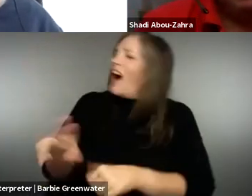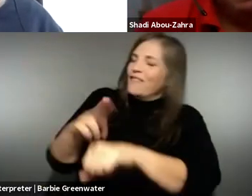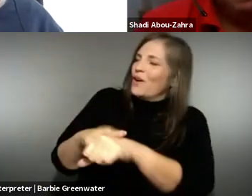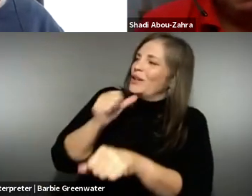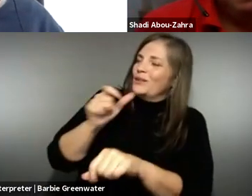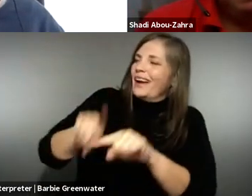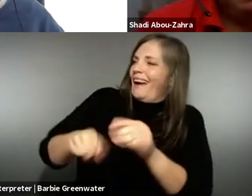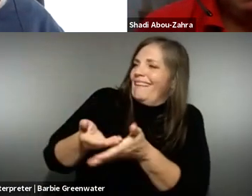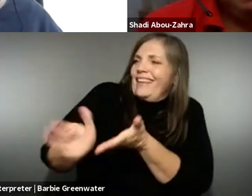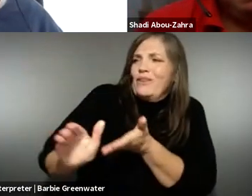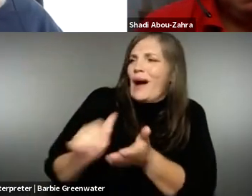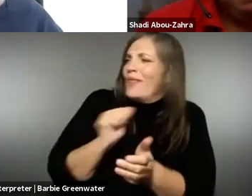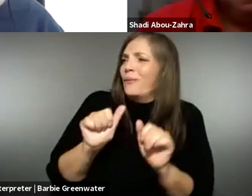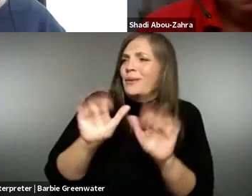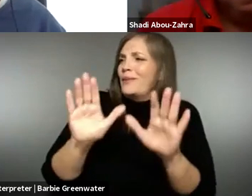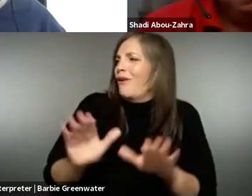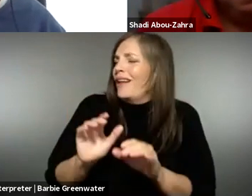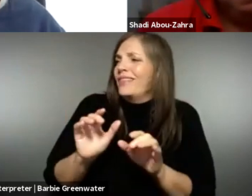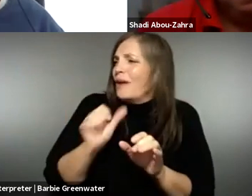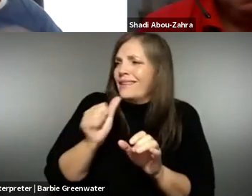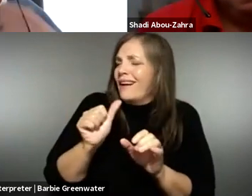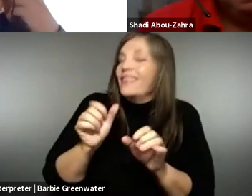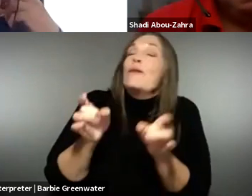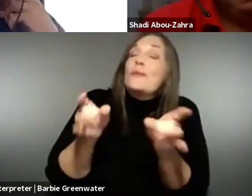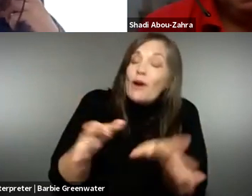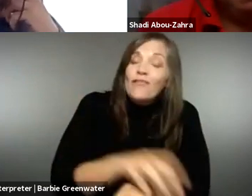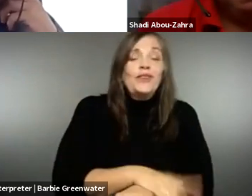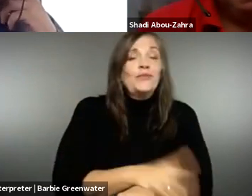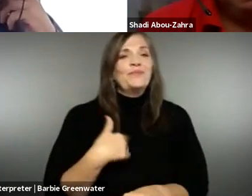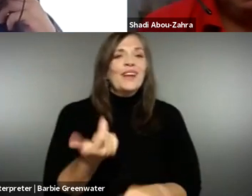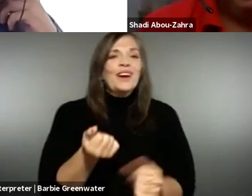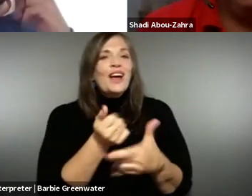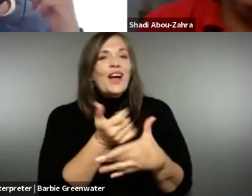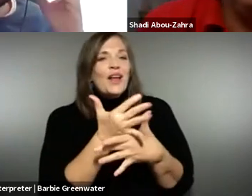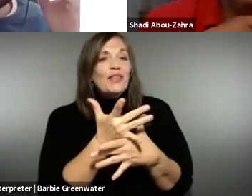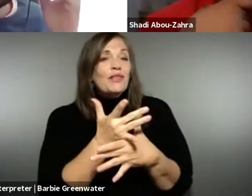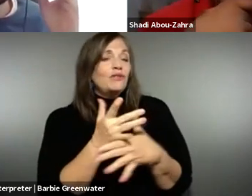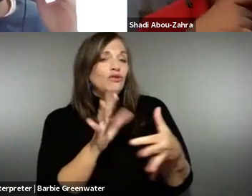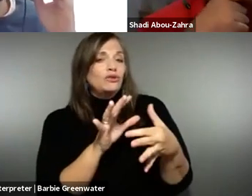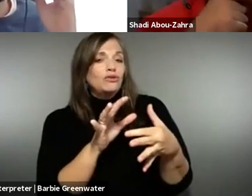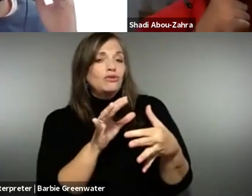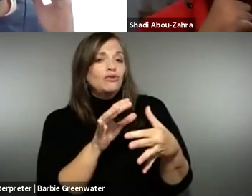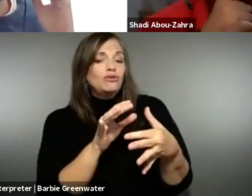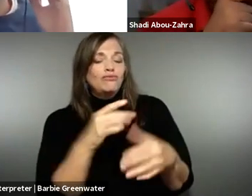European. >> SUSANNA LAURIN: Yes (chuckles). Of course we couldn't let you out, Gary, that would be awful.